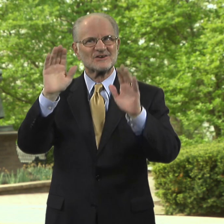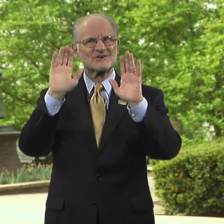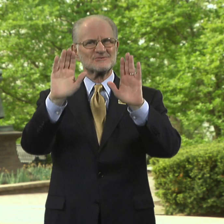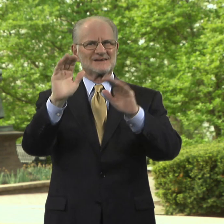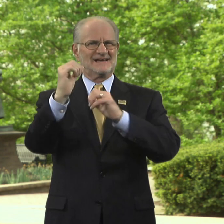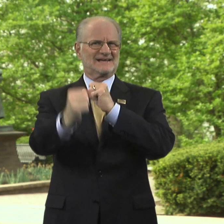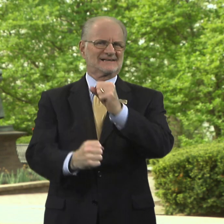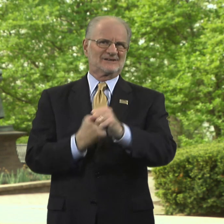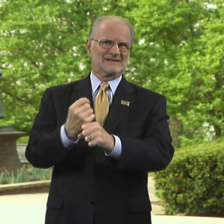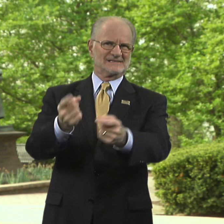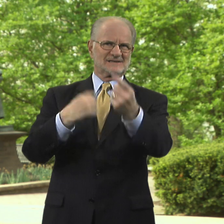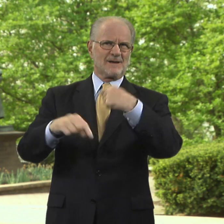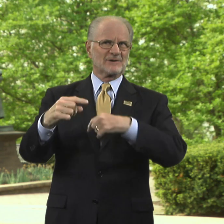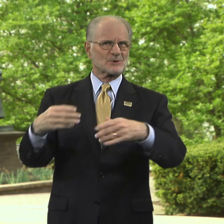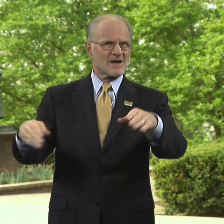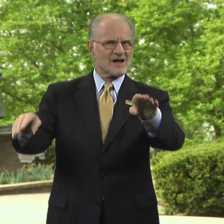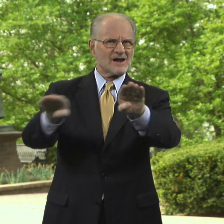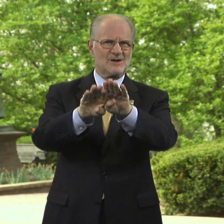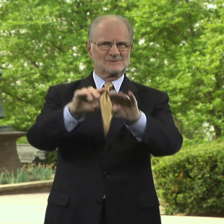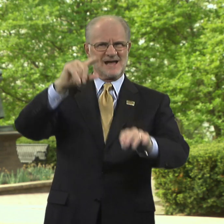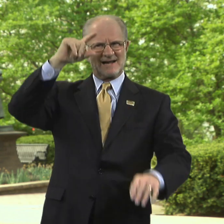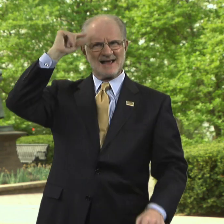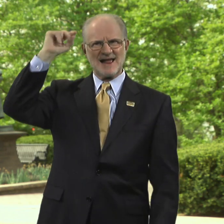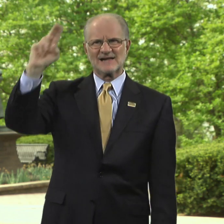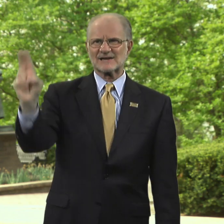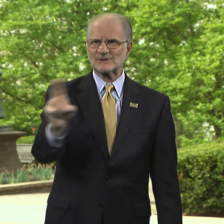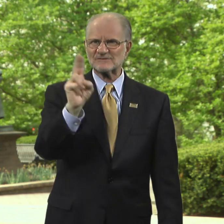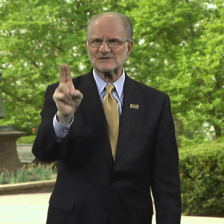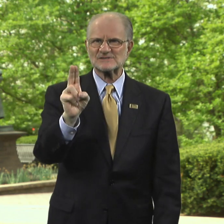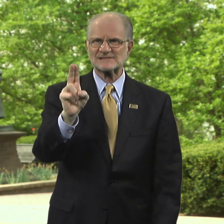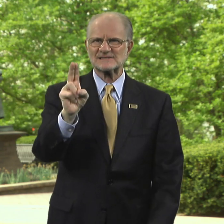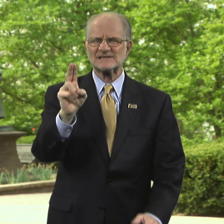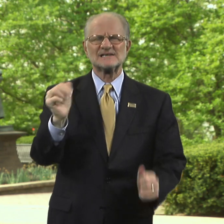Another great year is coming to a close at Gallaudet University.